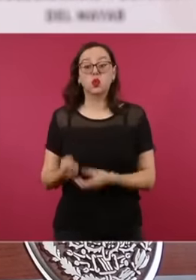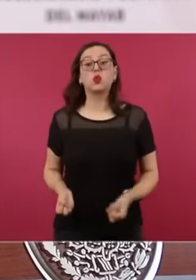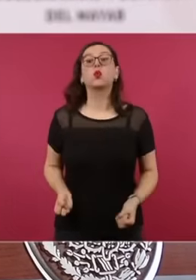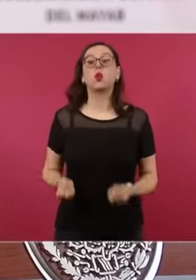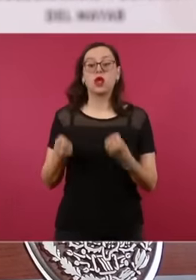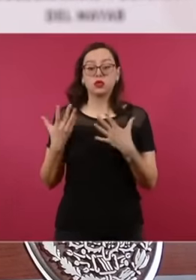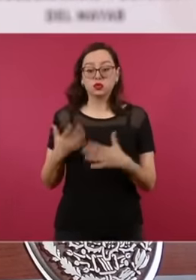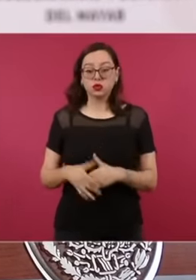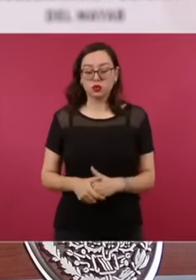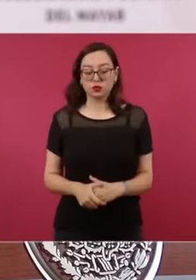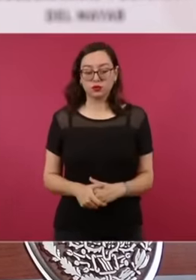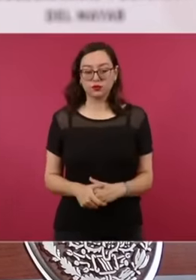But how do the